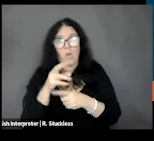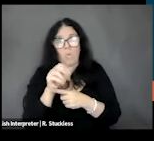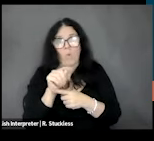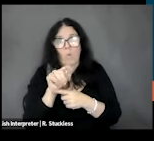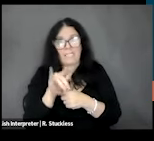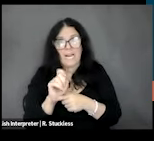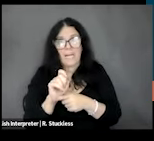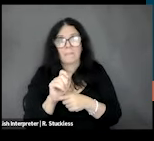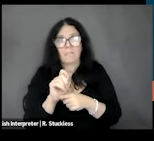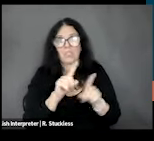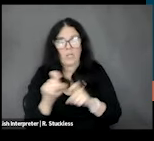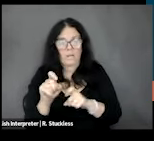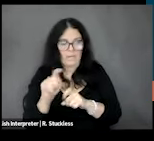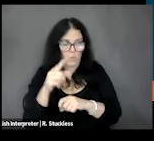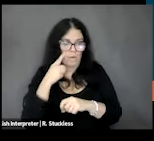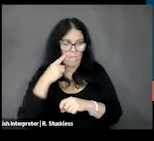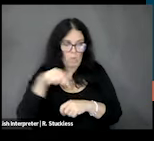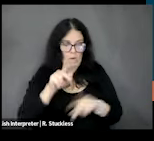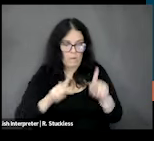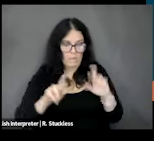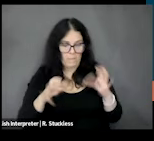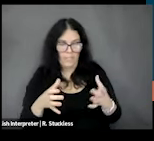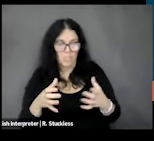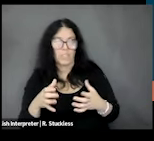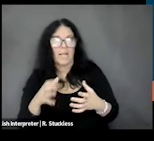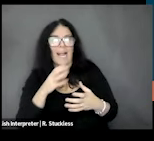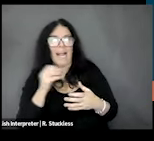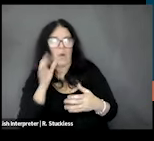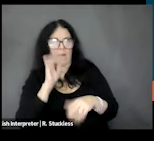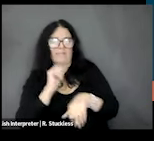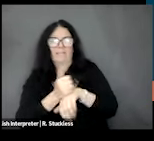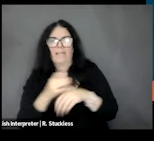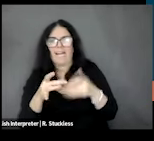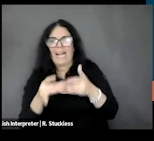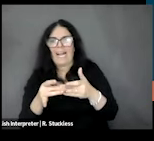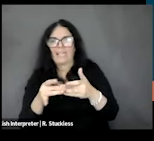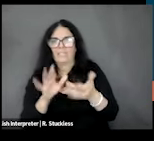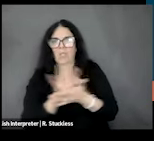tailored for this population, and a guidance document that we hope organizations can use to